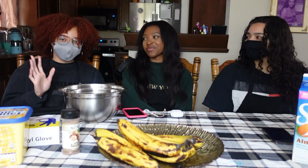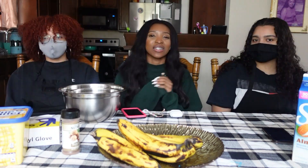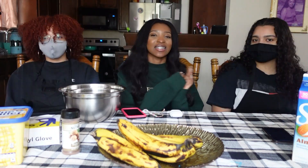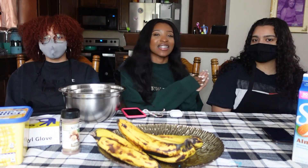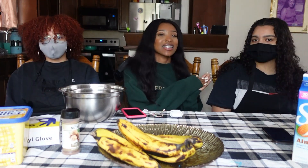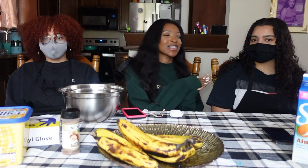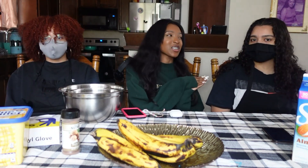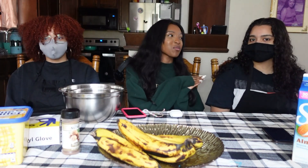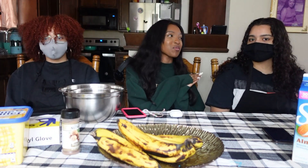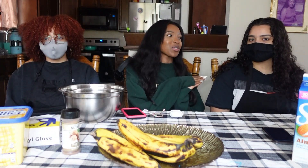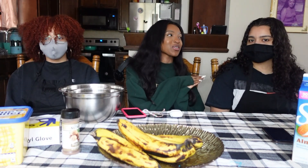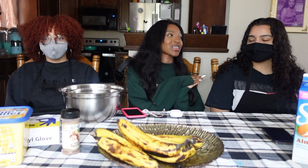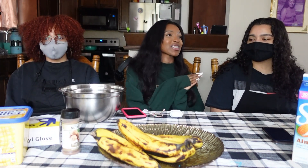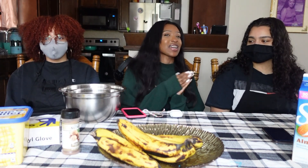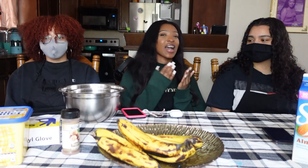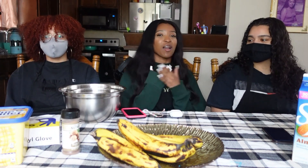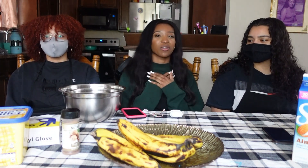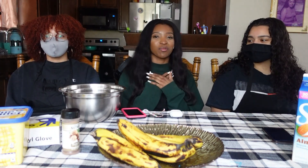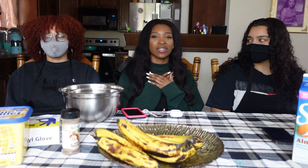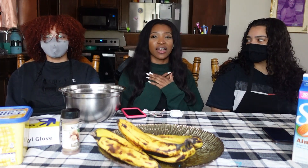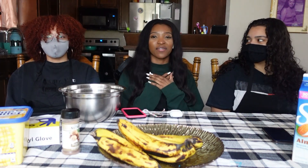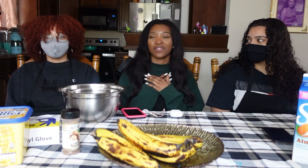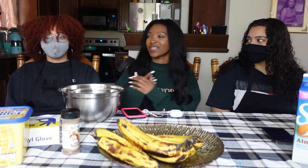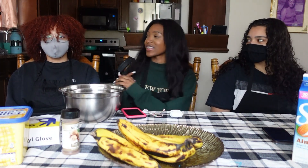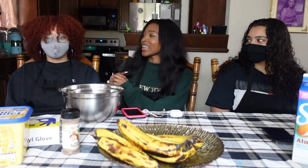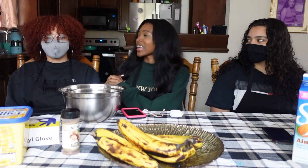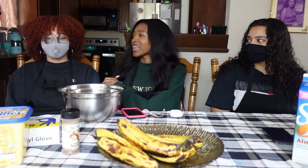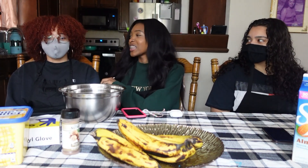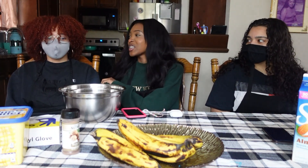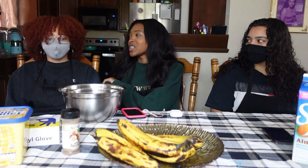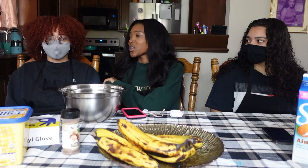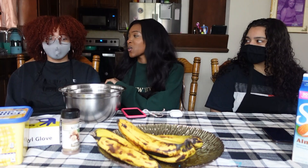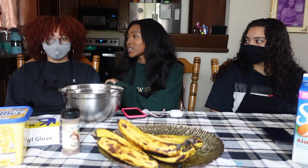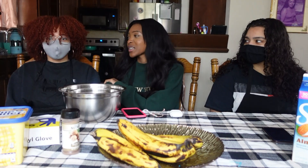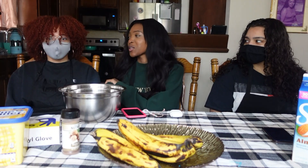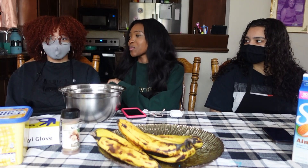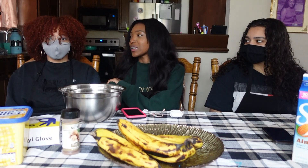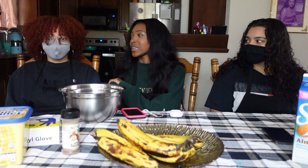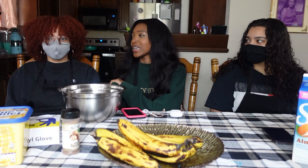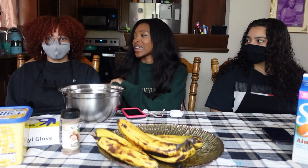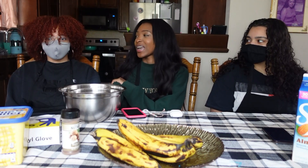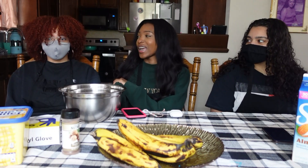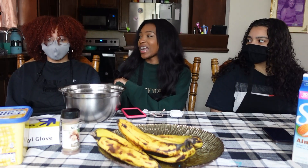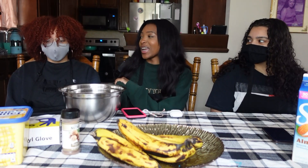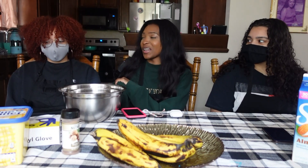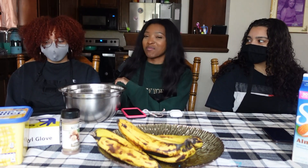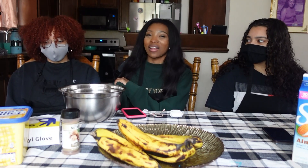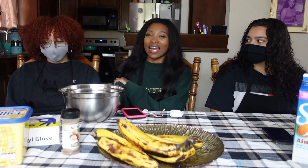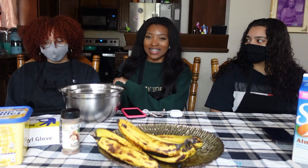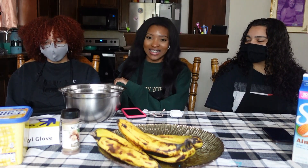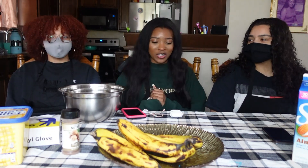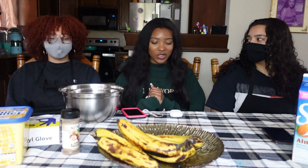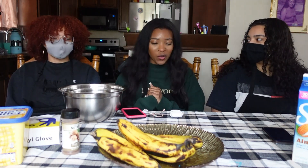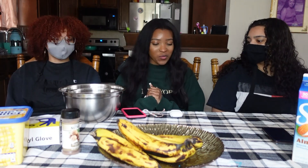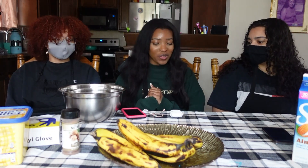Melissa is it gonna be mute I'm gonna be deaf and Joel's gonna be blind so